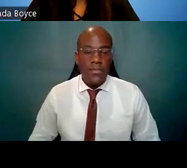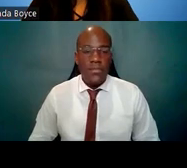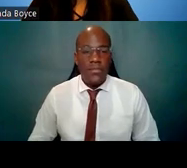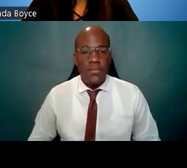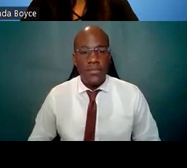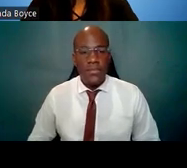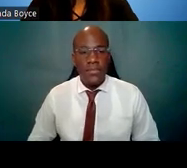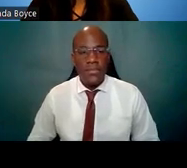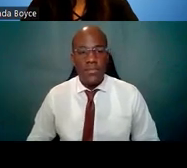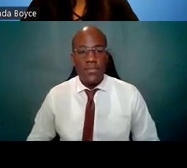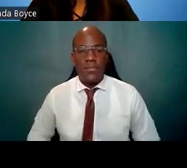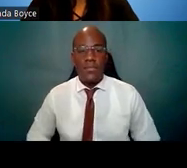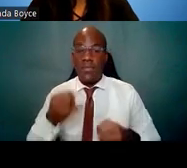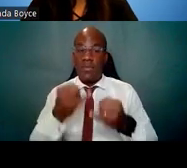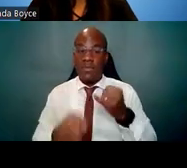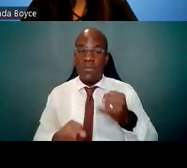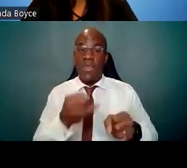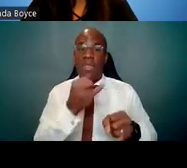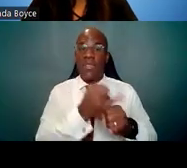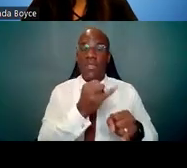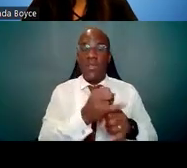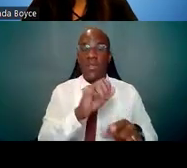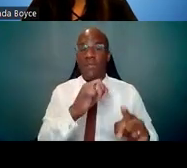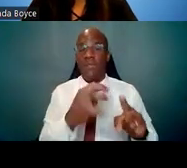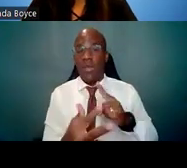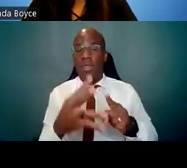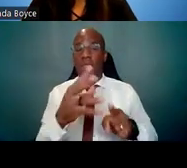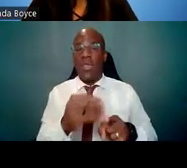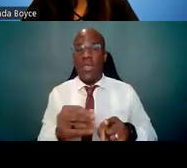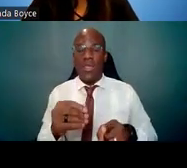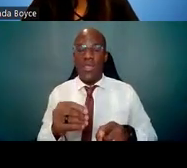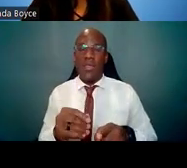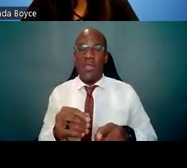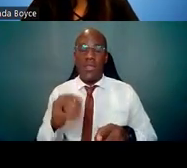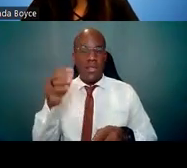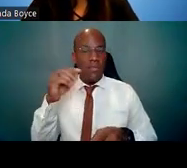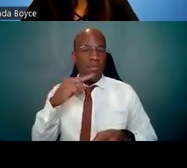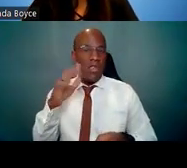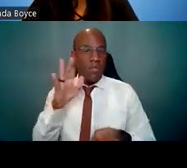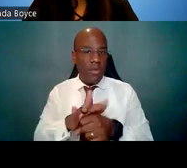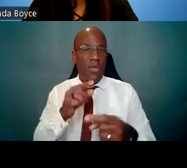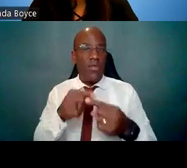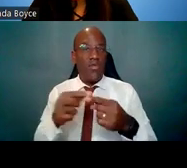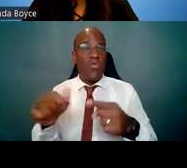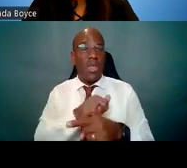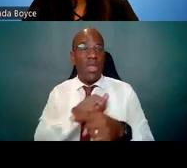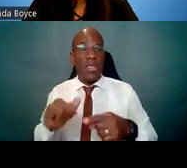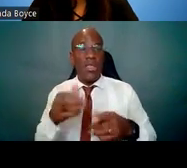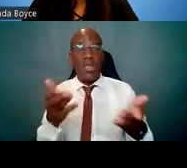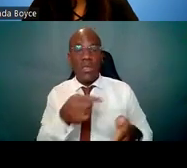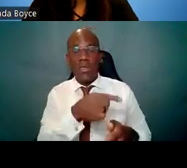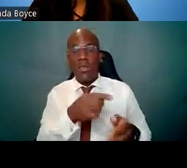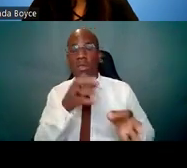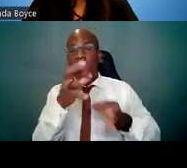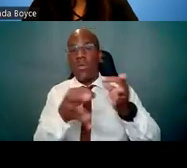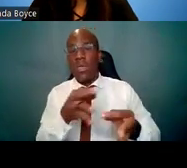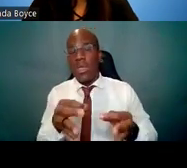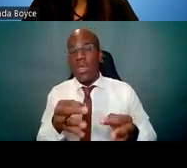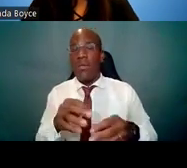And finally, institutional environment and commitment to training -- here you'll describe the resources and facilities available at your institution